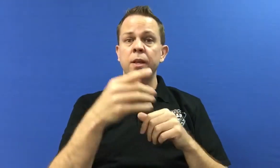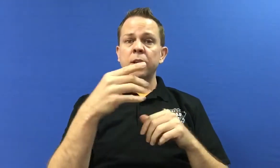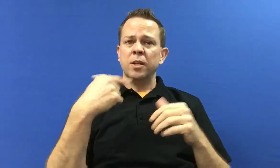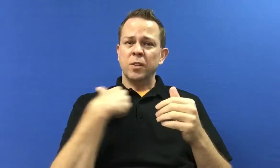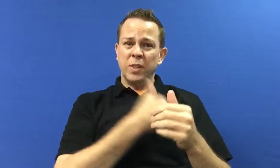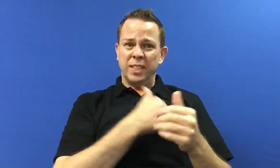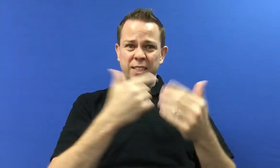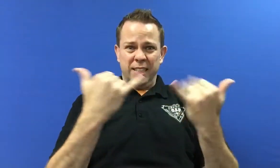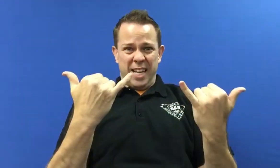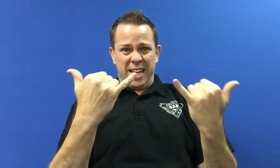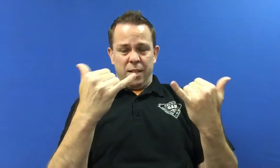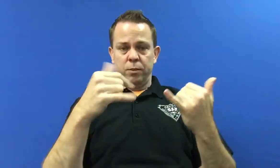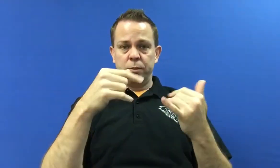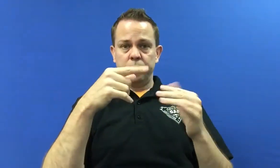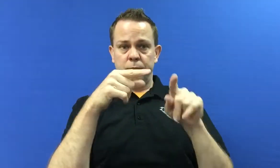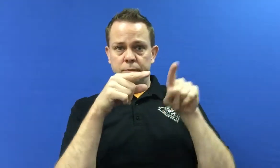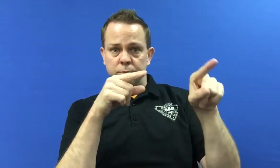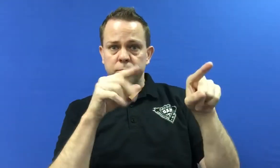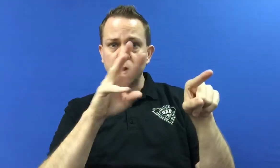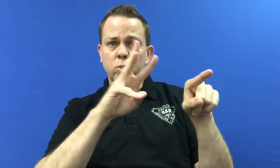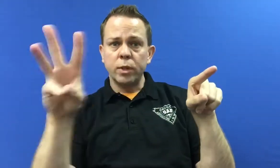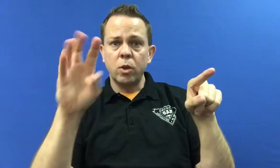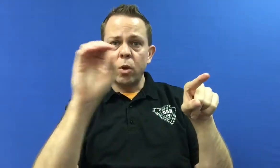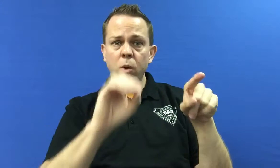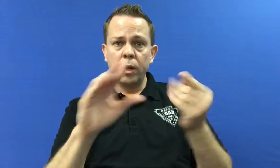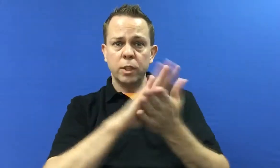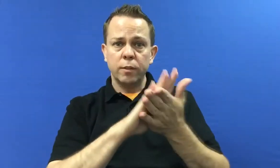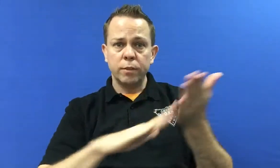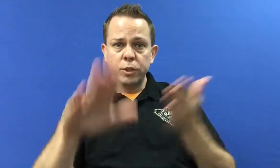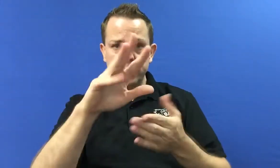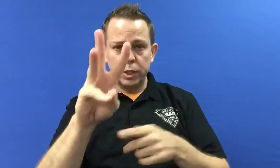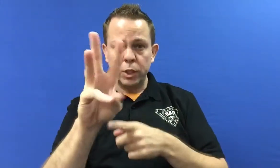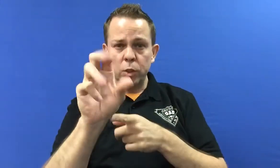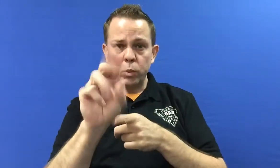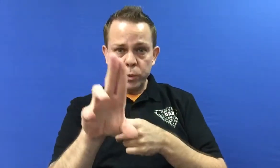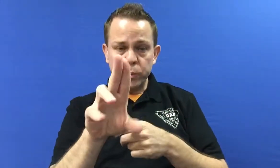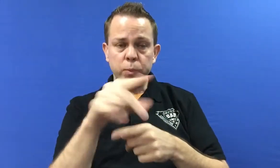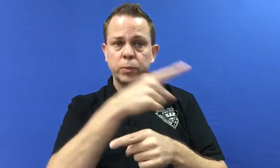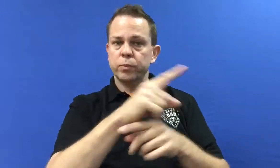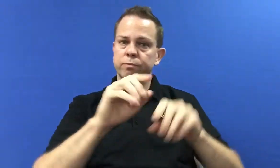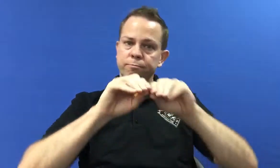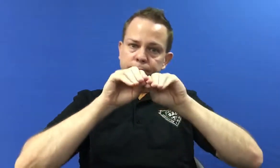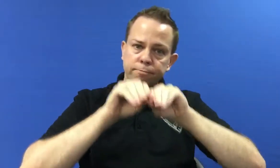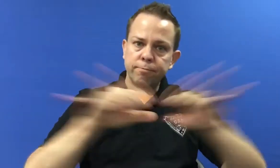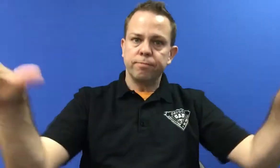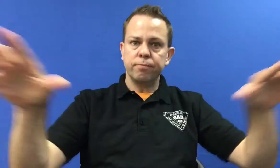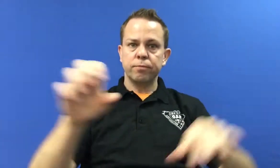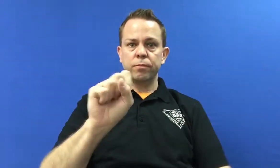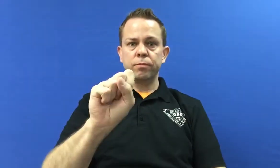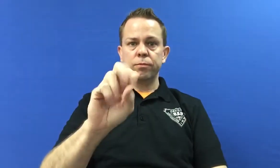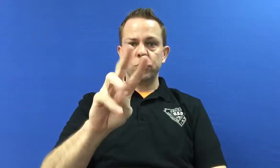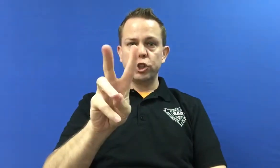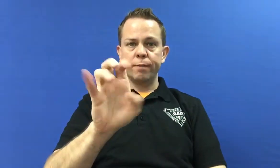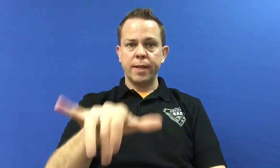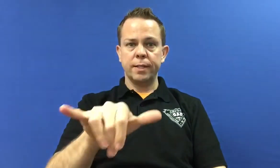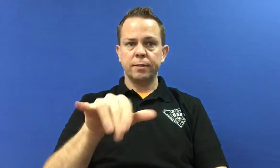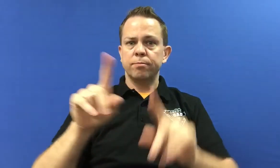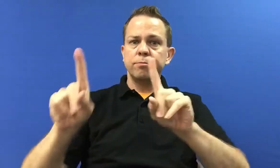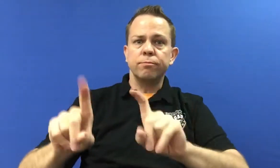We are now, with Western Oregon University (WOU), disseminating a survey.